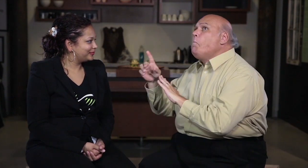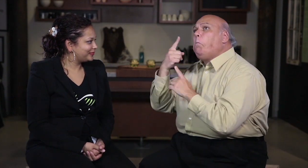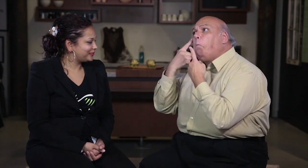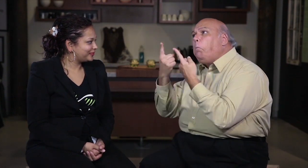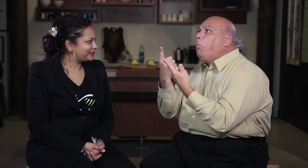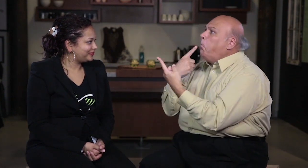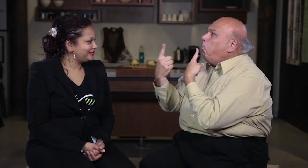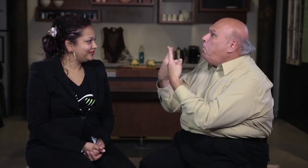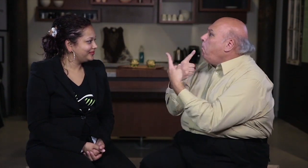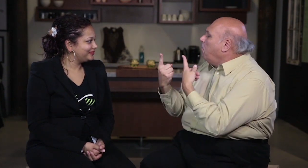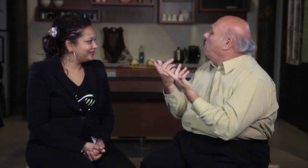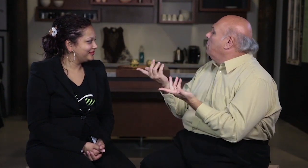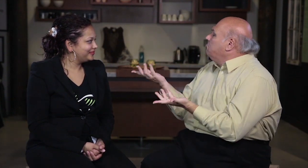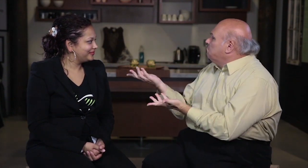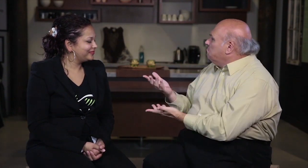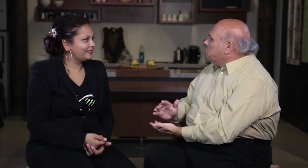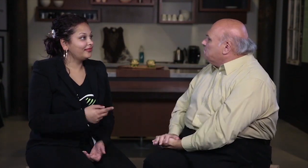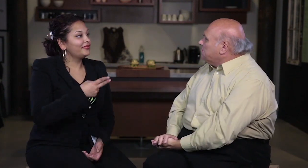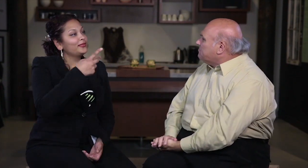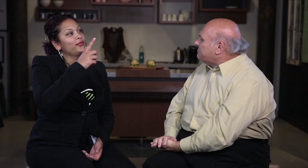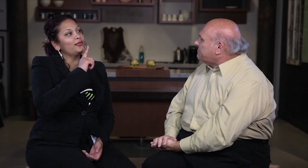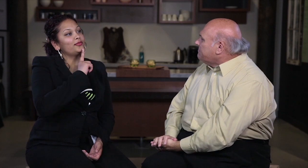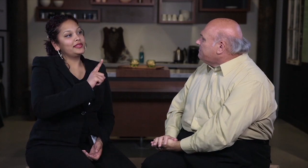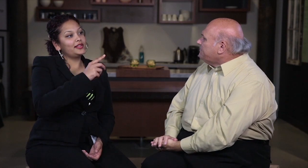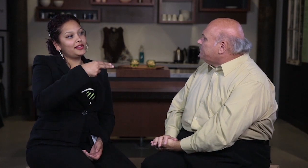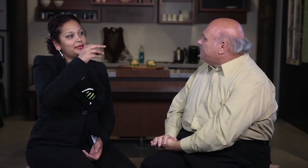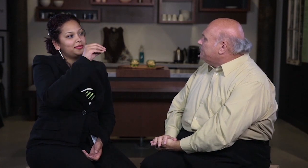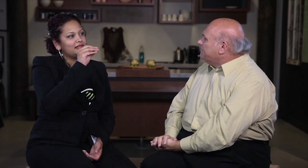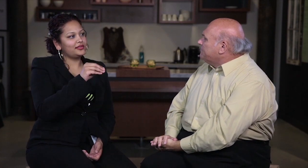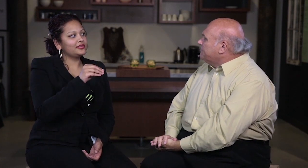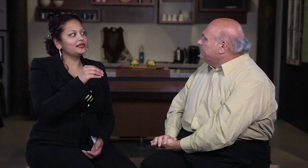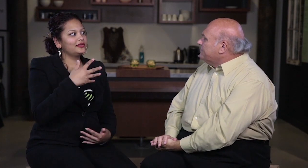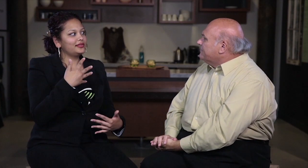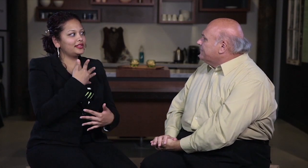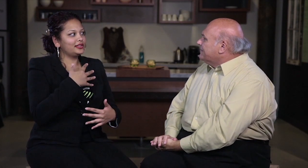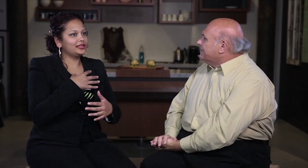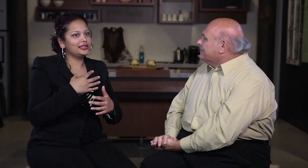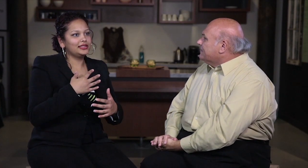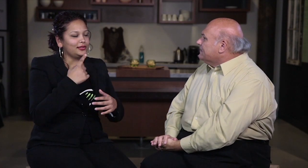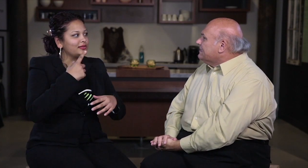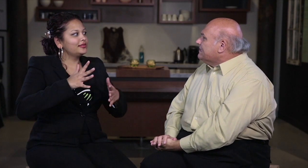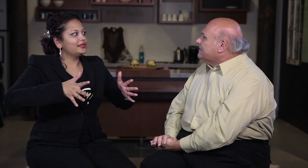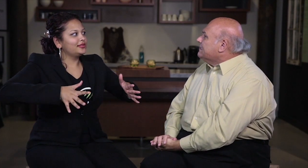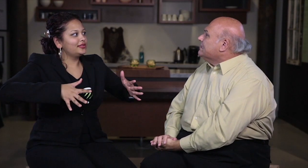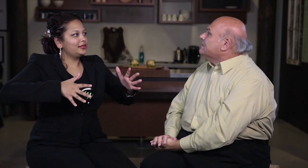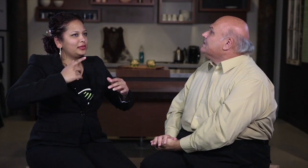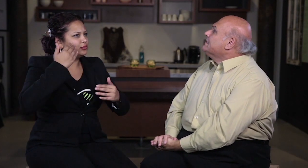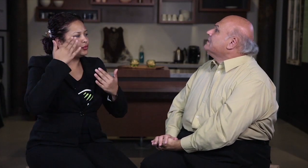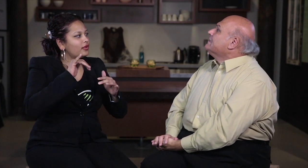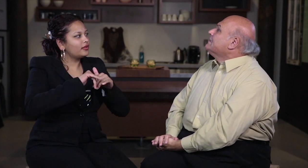Were they nervous or were they comfortable coming in? A majority of hearing customers do feel